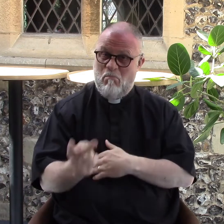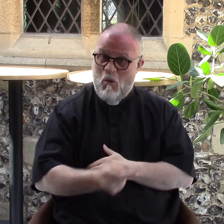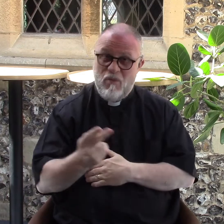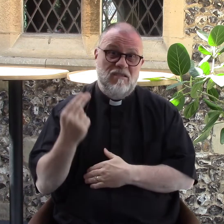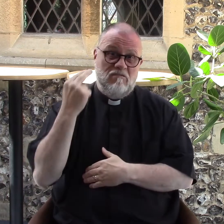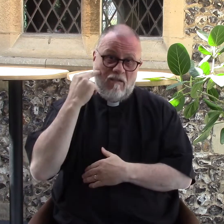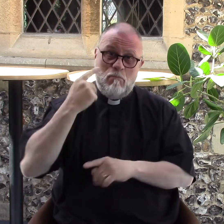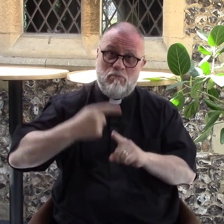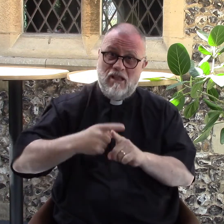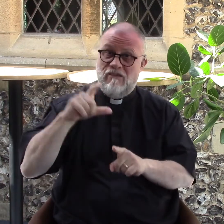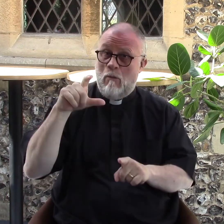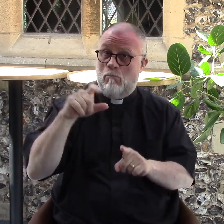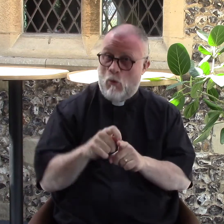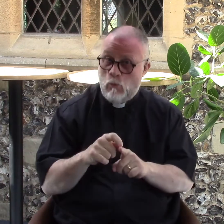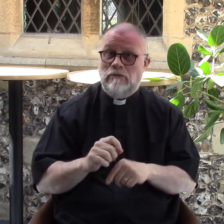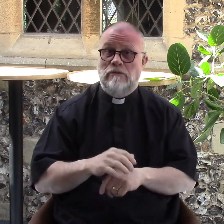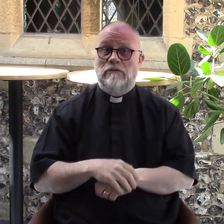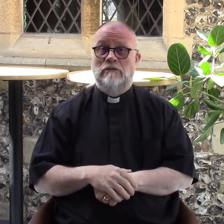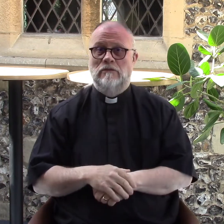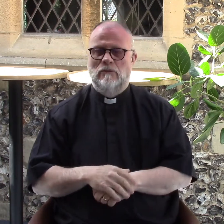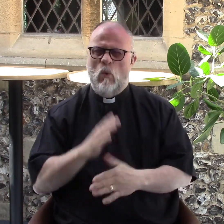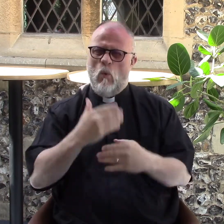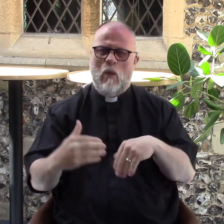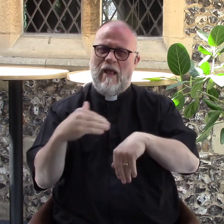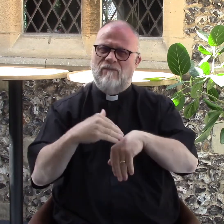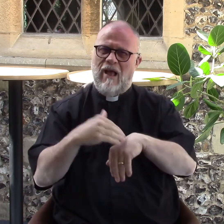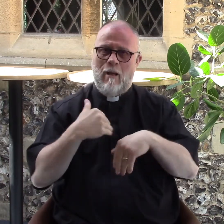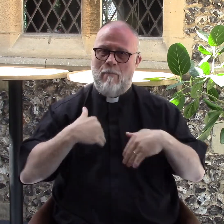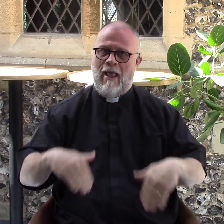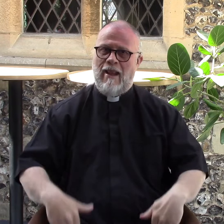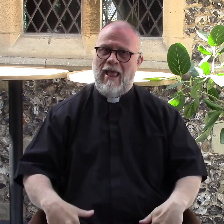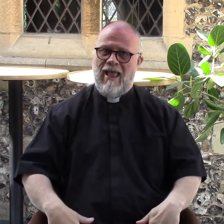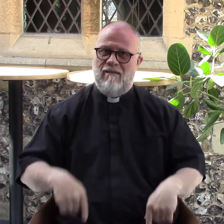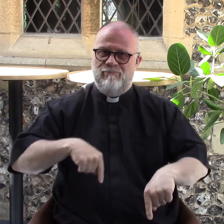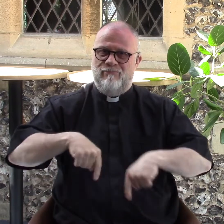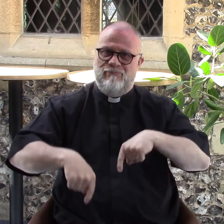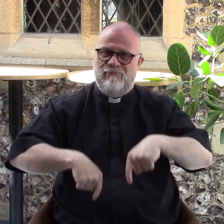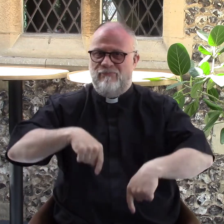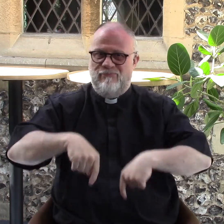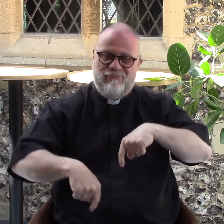I was born deaf and with cerebral palsy which affects my legs and my ability to walk.